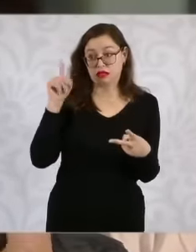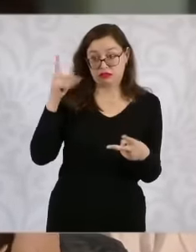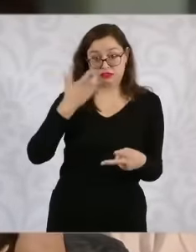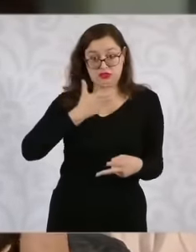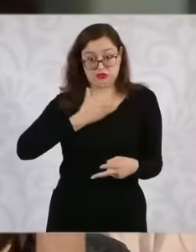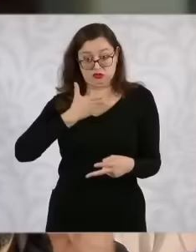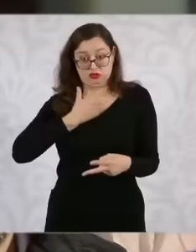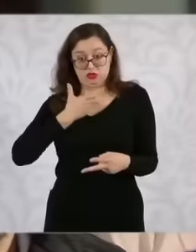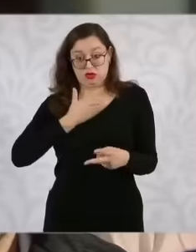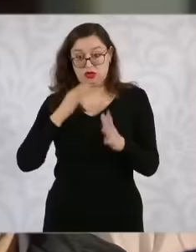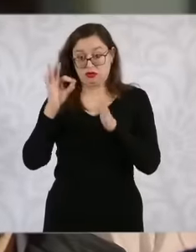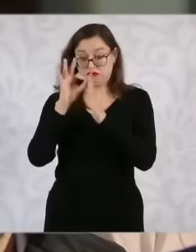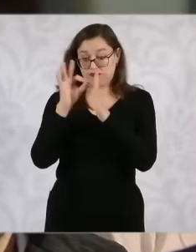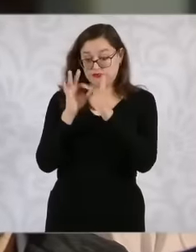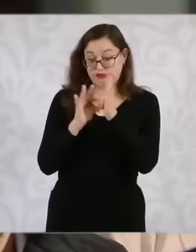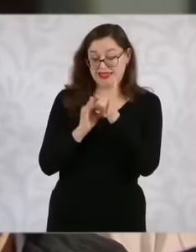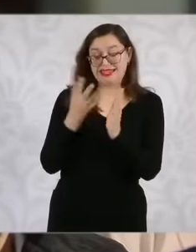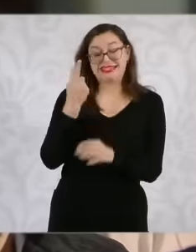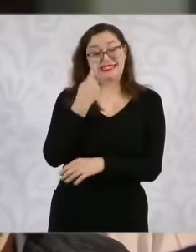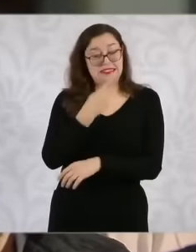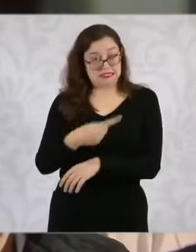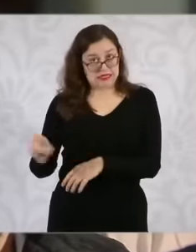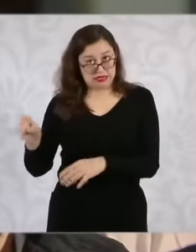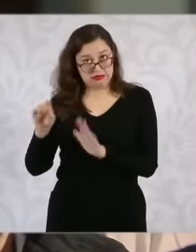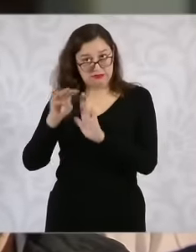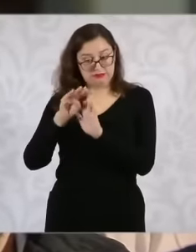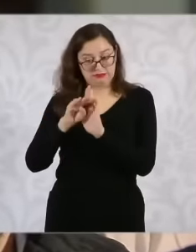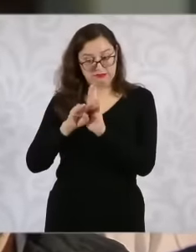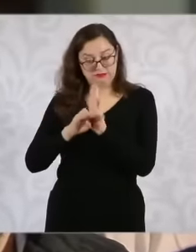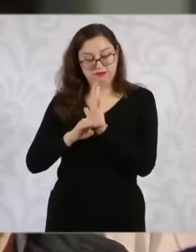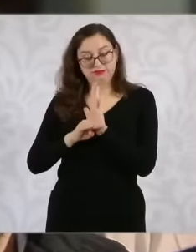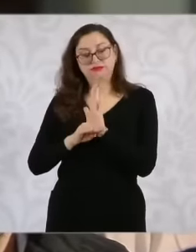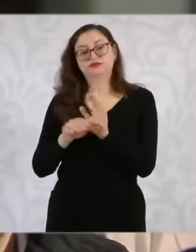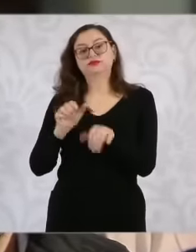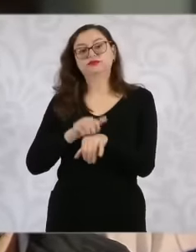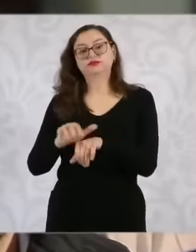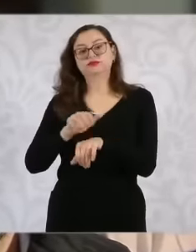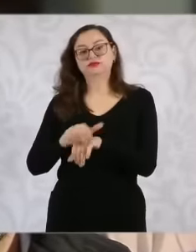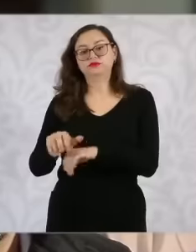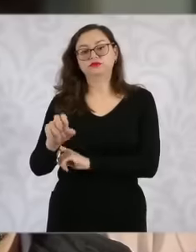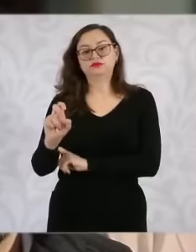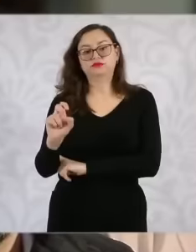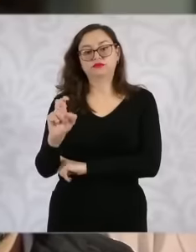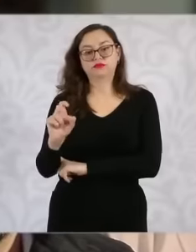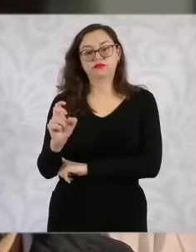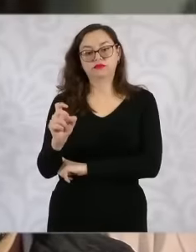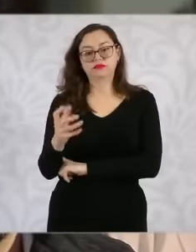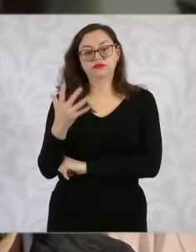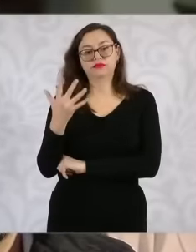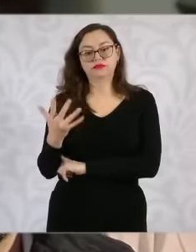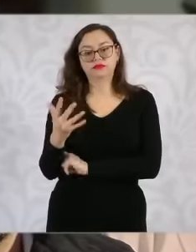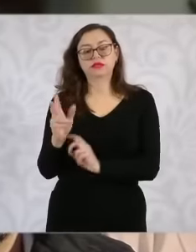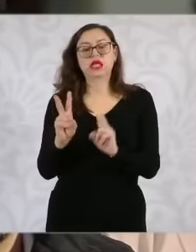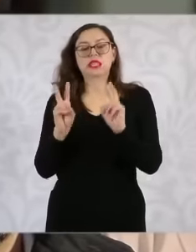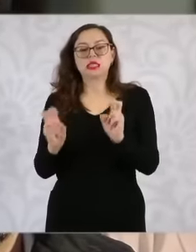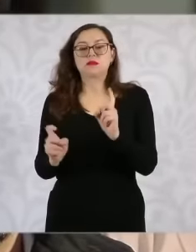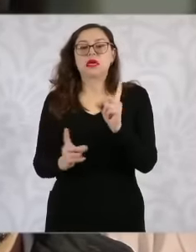the good center in the Zócalo Sorry, I spoke in point number 35 about social sports I would like to